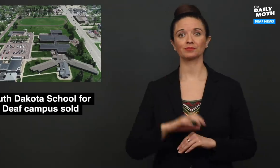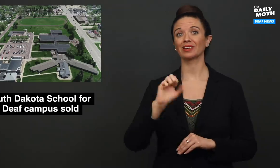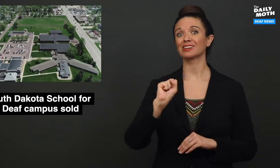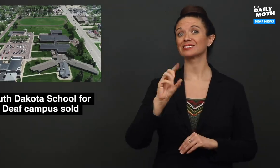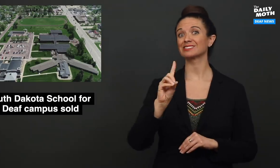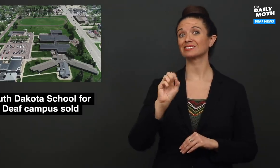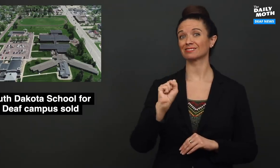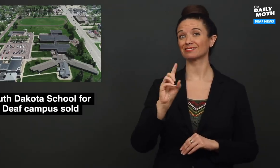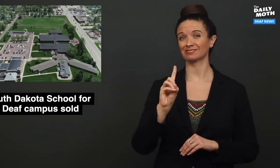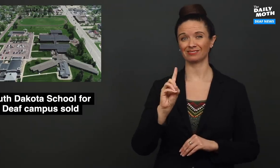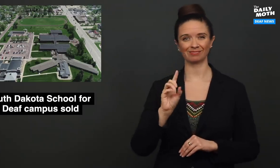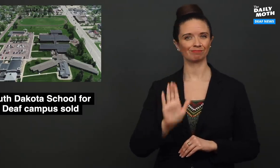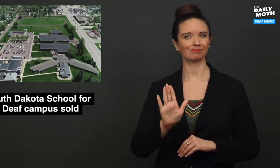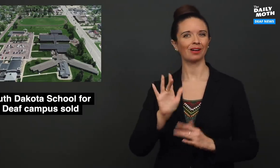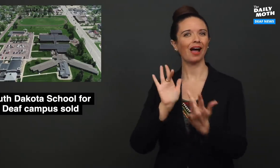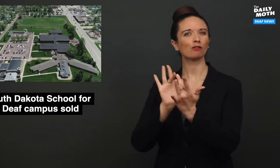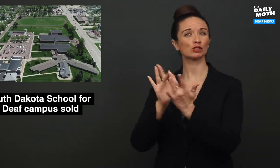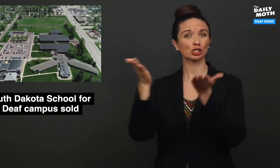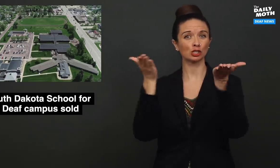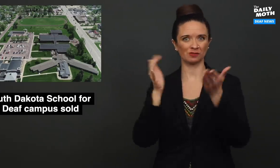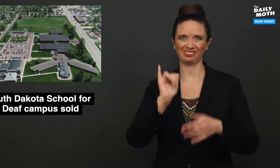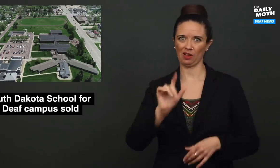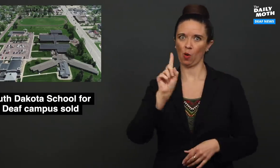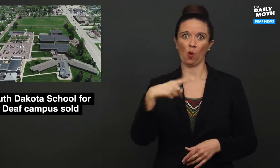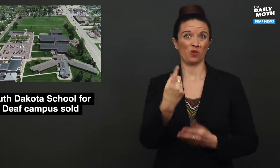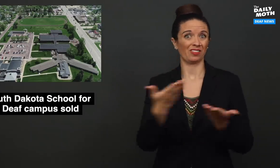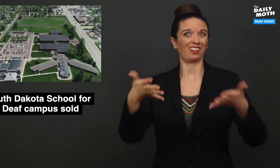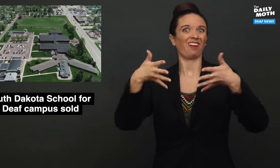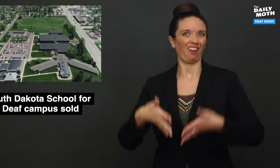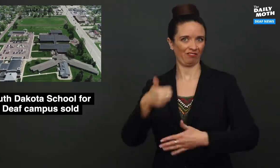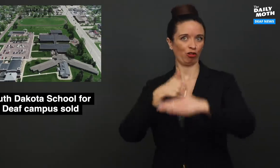The SDSD Outreach services, the only thing that is left